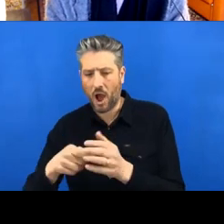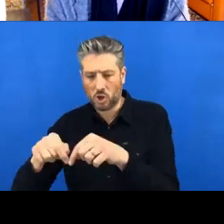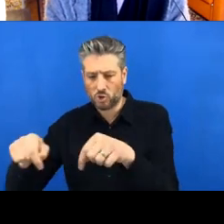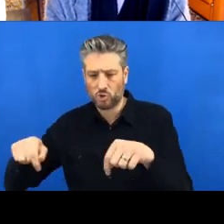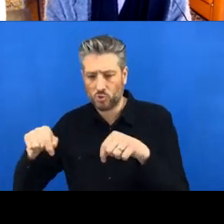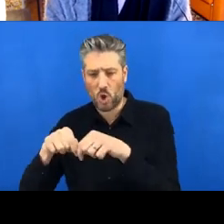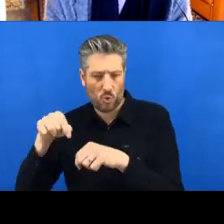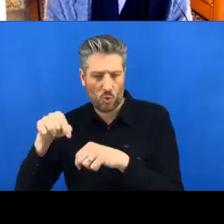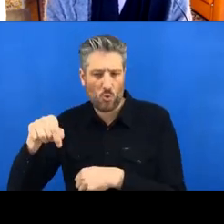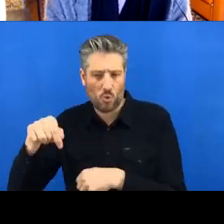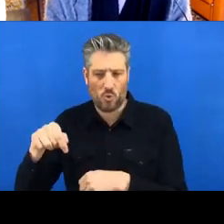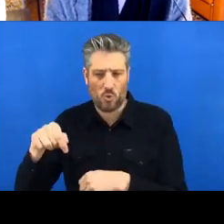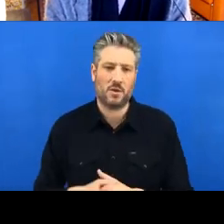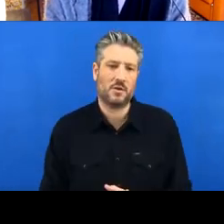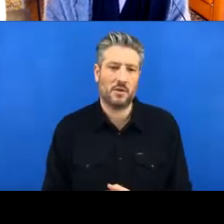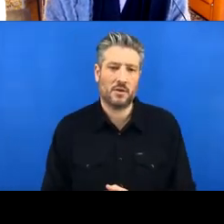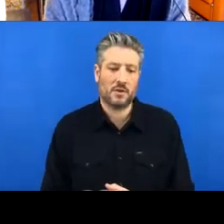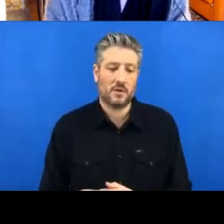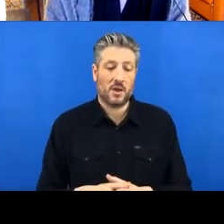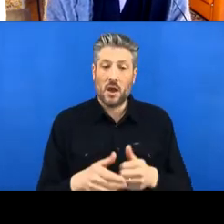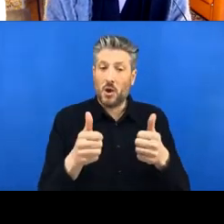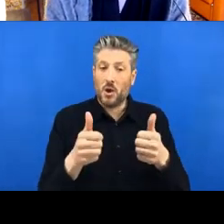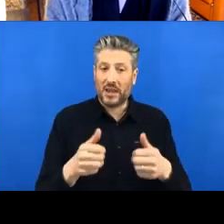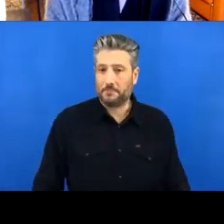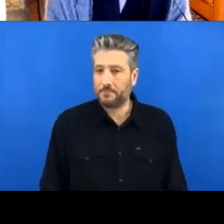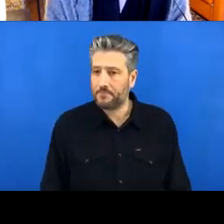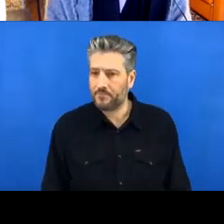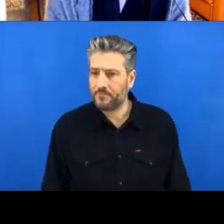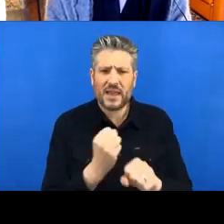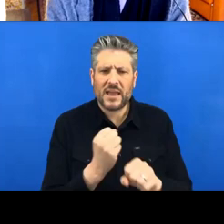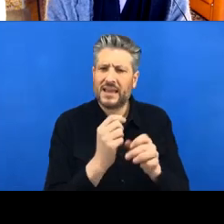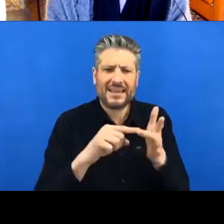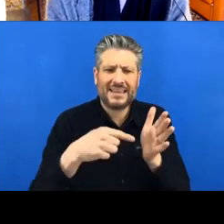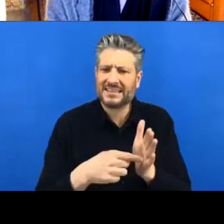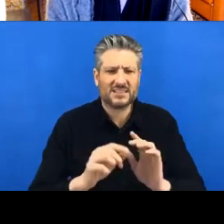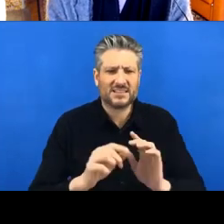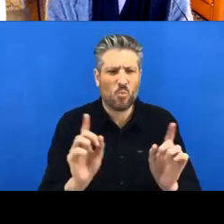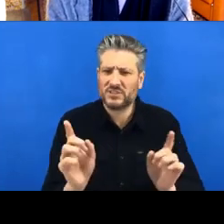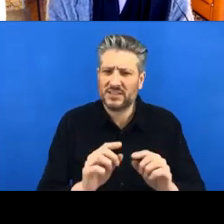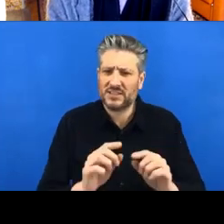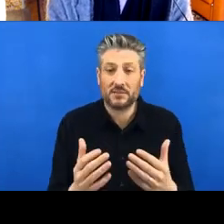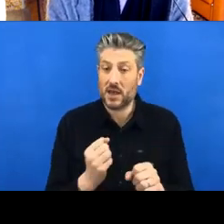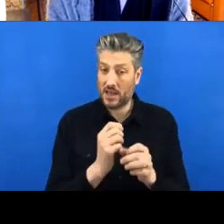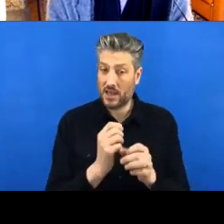Okay, so what are these things? So Git is an open source version control system,